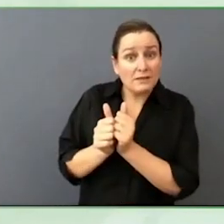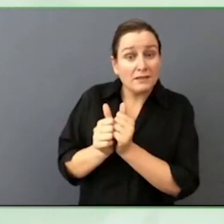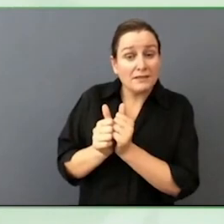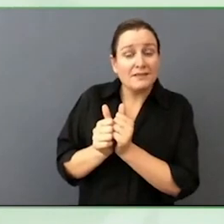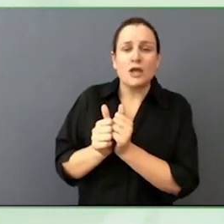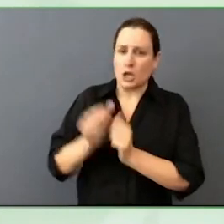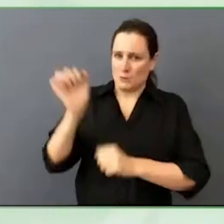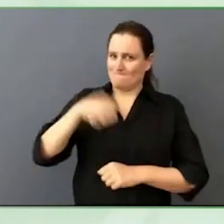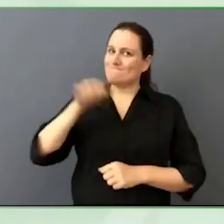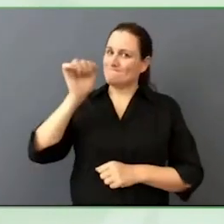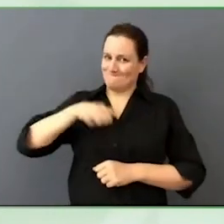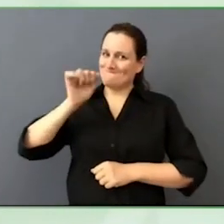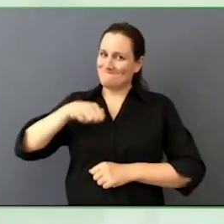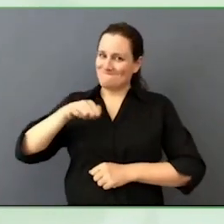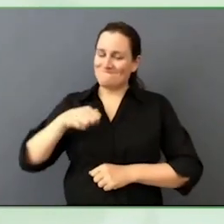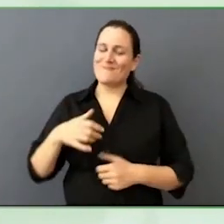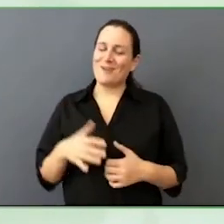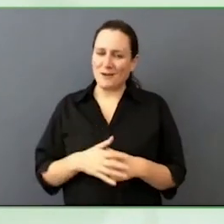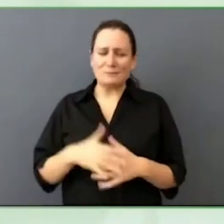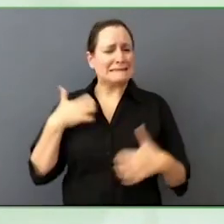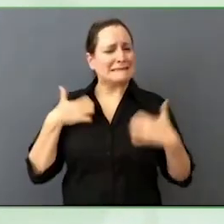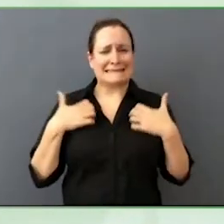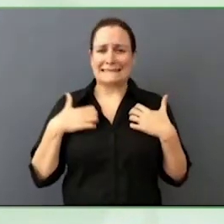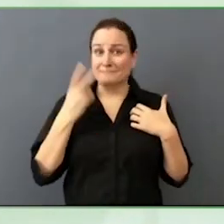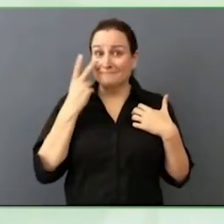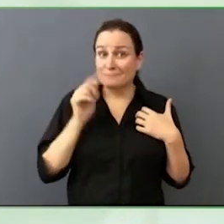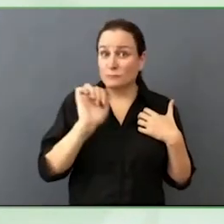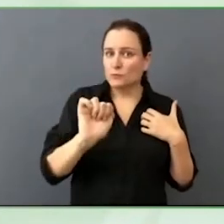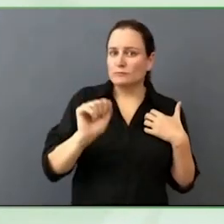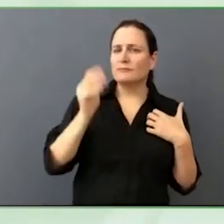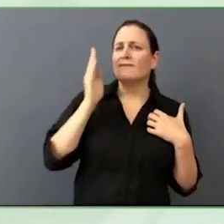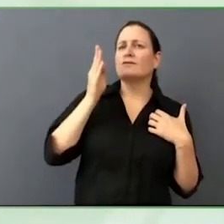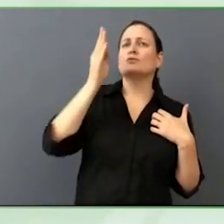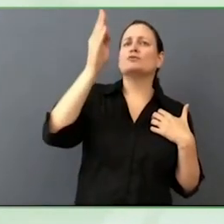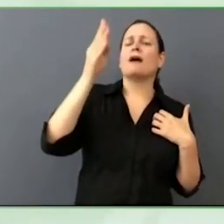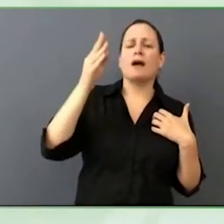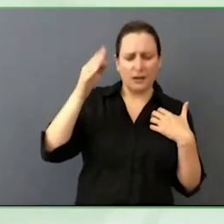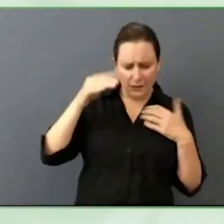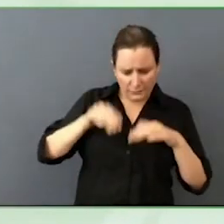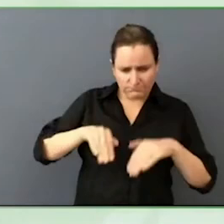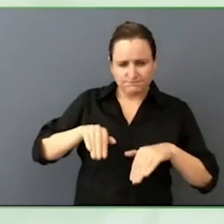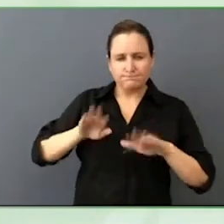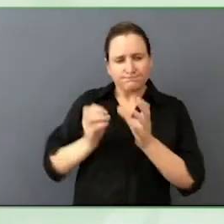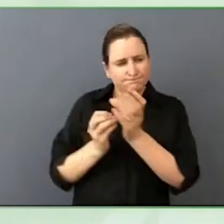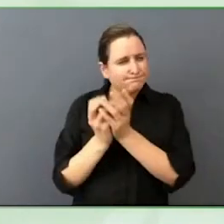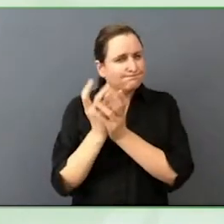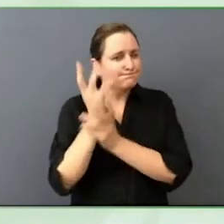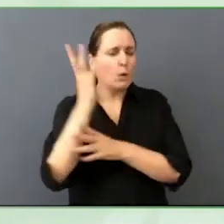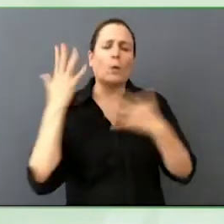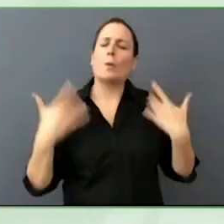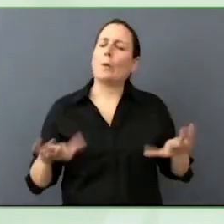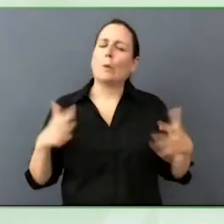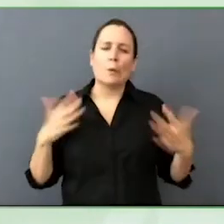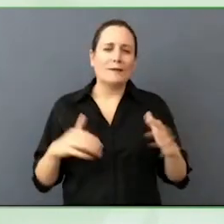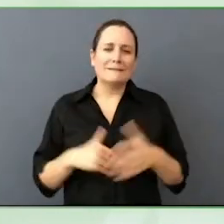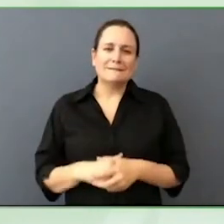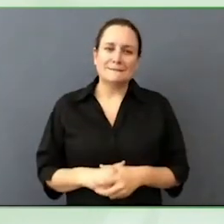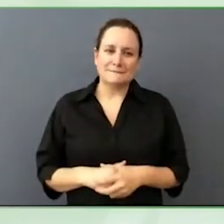I really look forward to watching your career advanced. You are blowing me away with what you have already commonplace. Let me give you the last words and then we will say adios.